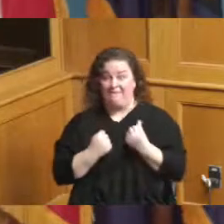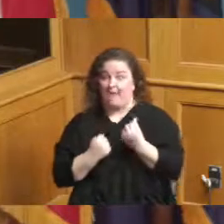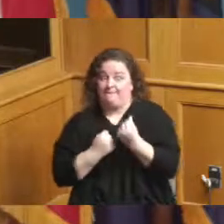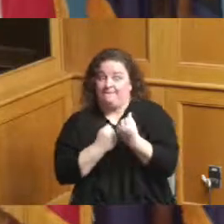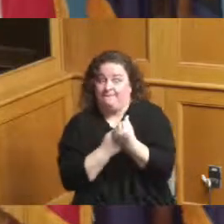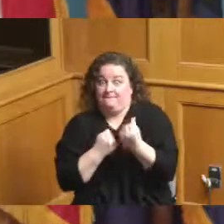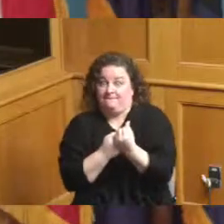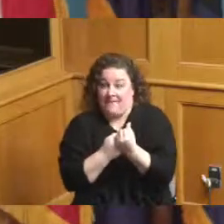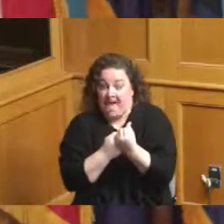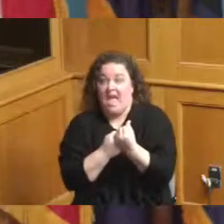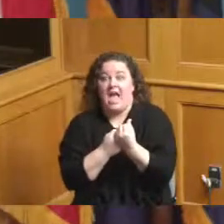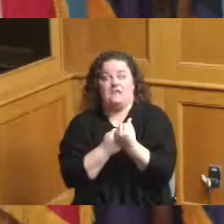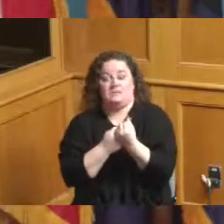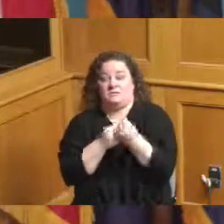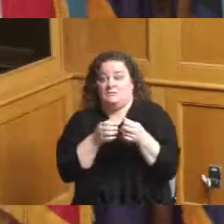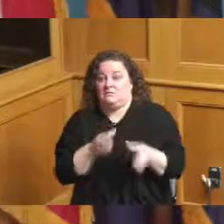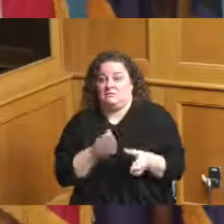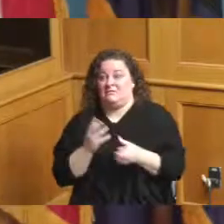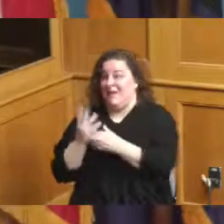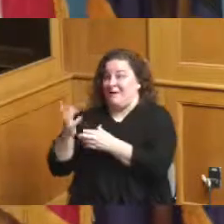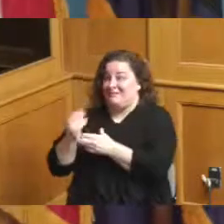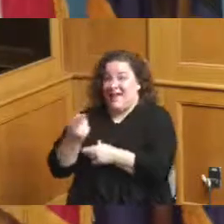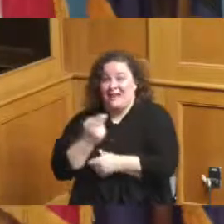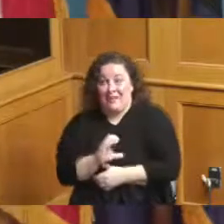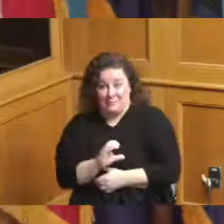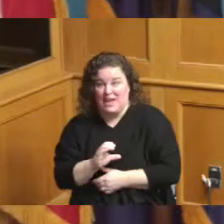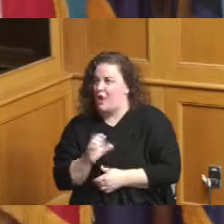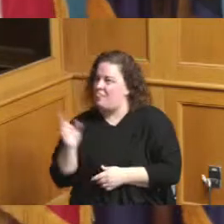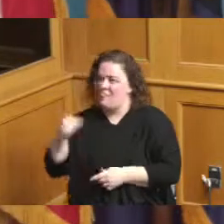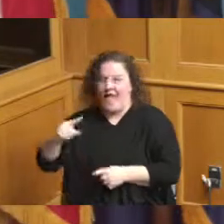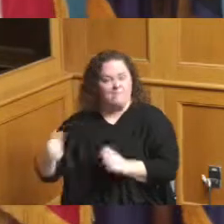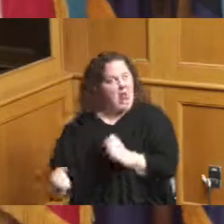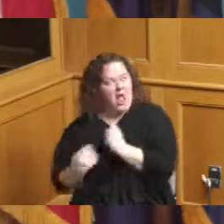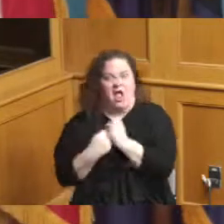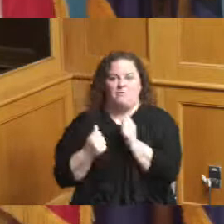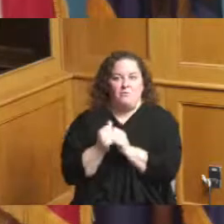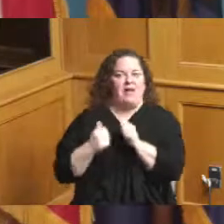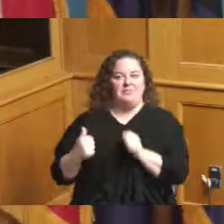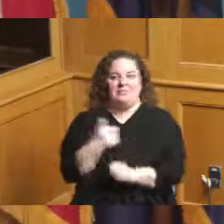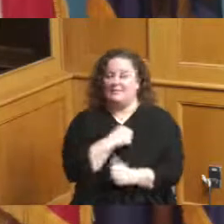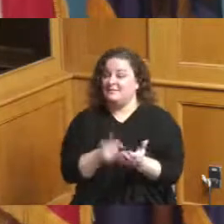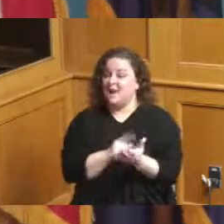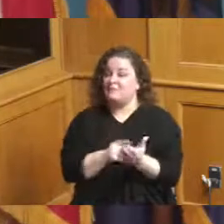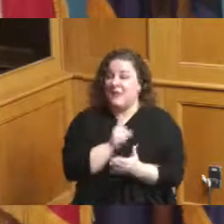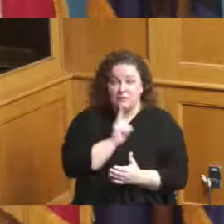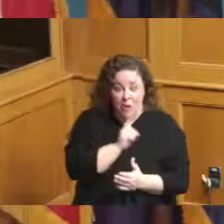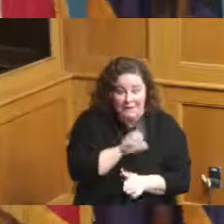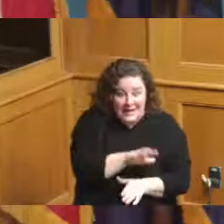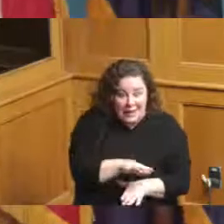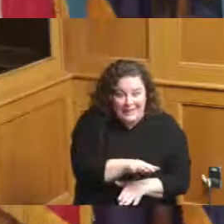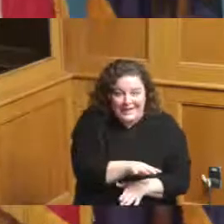are have been rocking with us sometimes in lonely areas I know my cousin in Chicago he's so happy